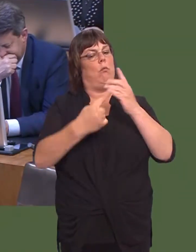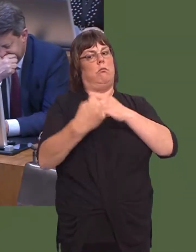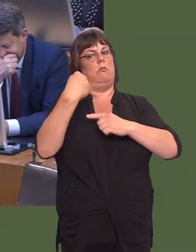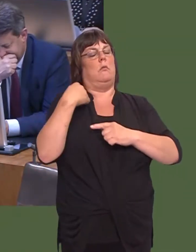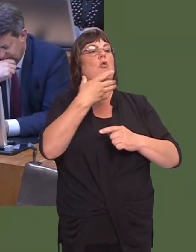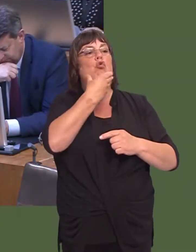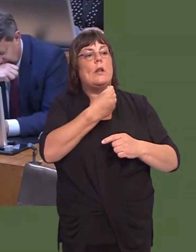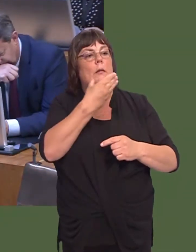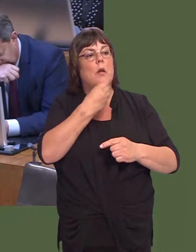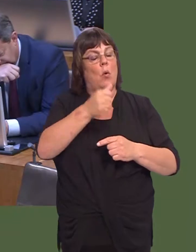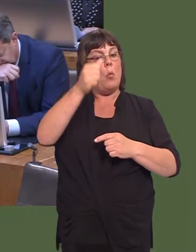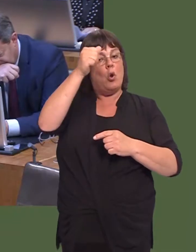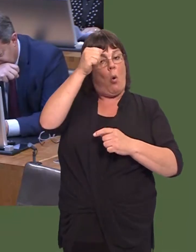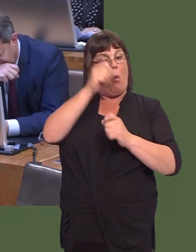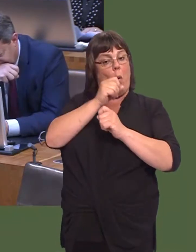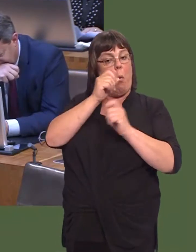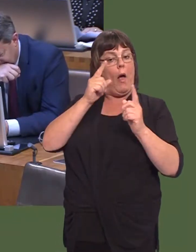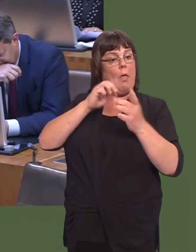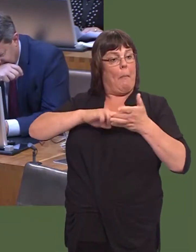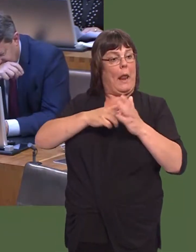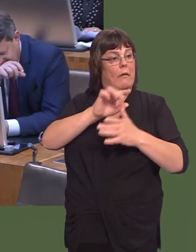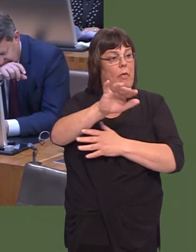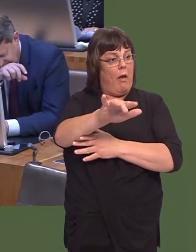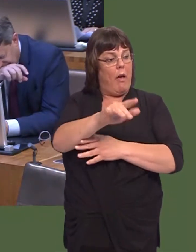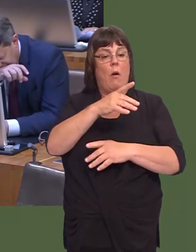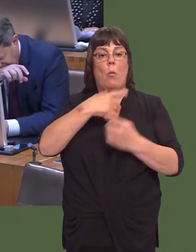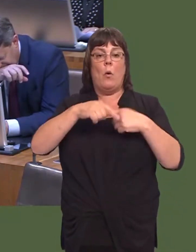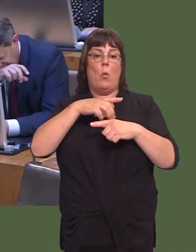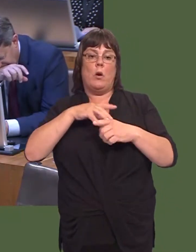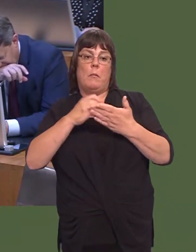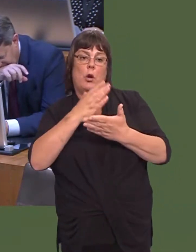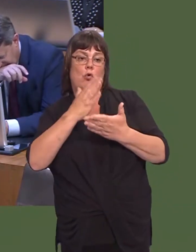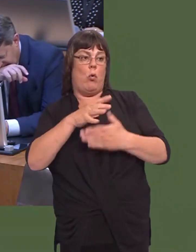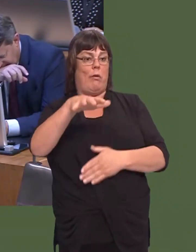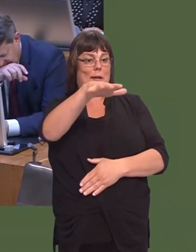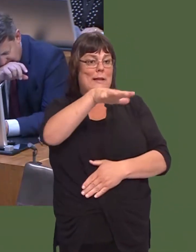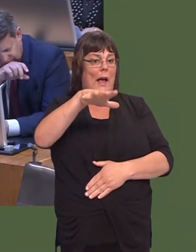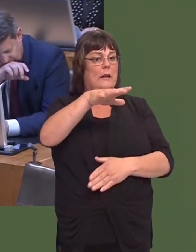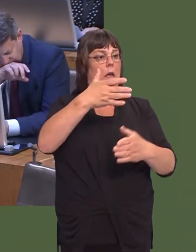We are aware of the plans for the facility and weíre working closely with all stakeholders to guarantee the future of the site and its workforce.